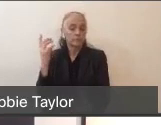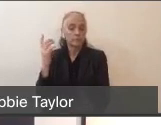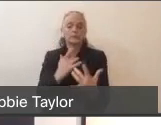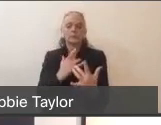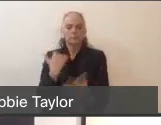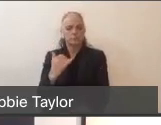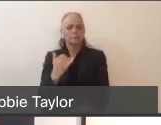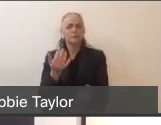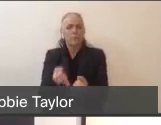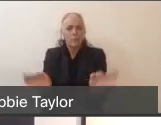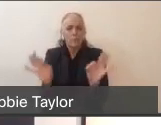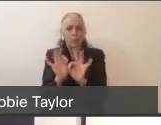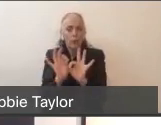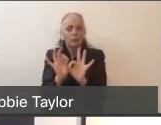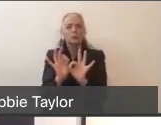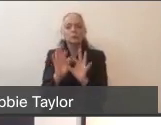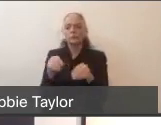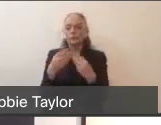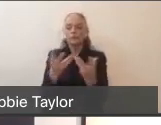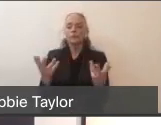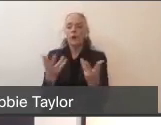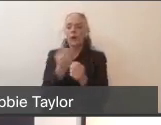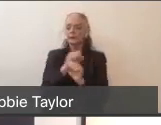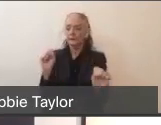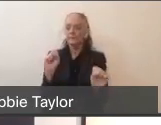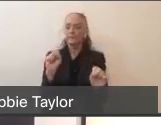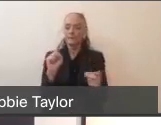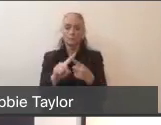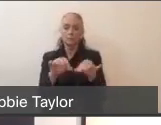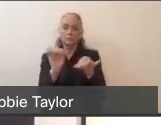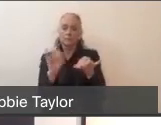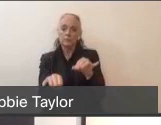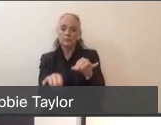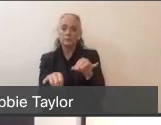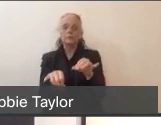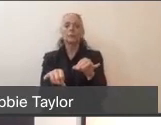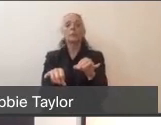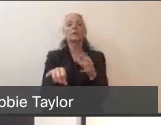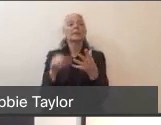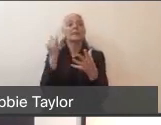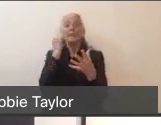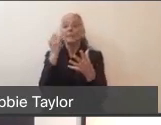to being able to provide safety to the system if and when we see a surge, and I agree with Lisa,